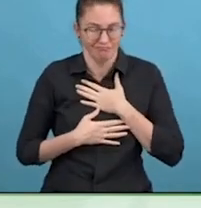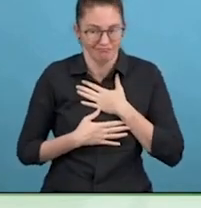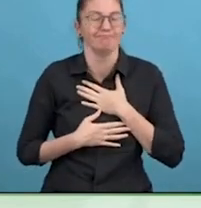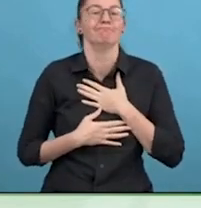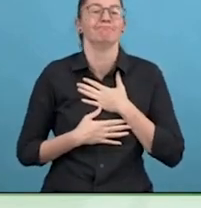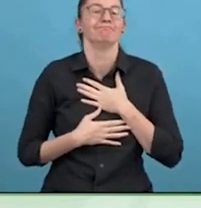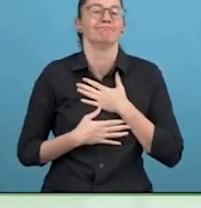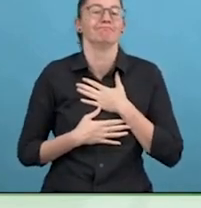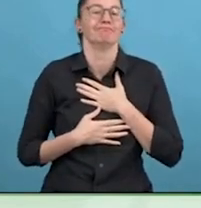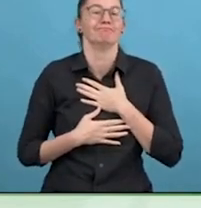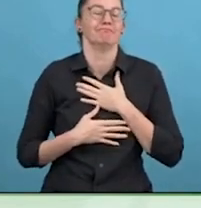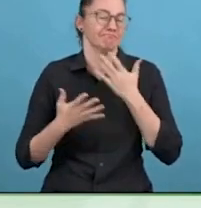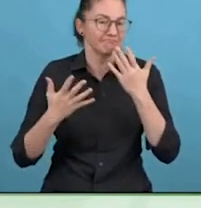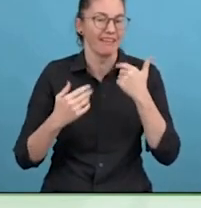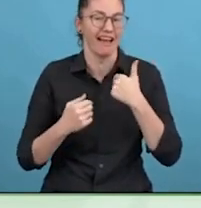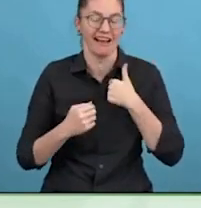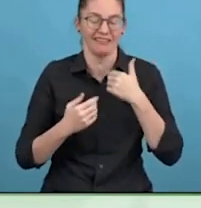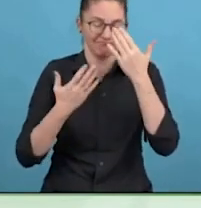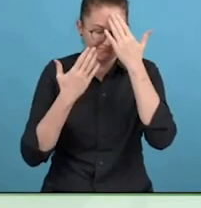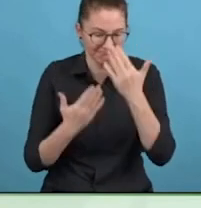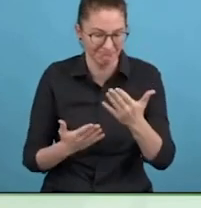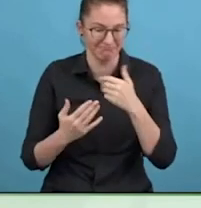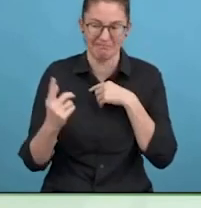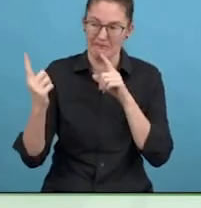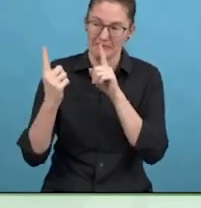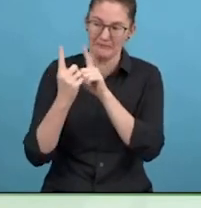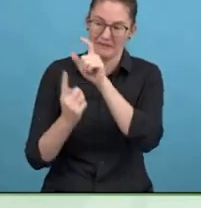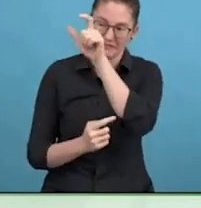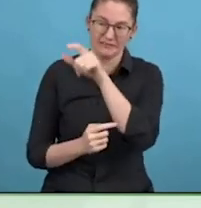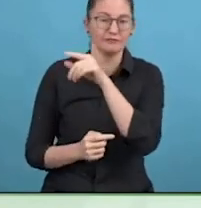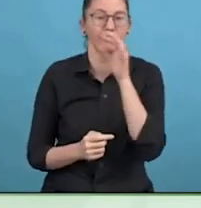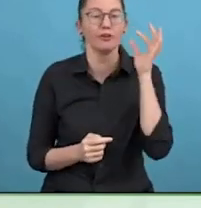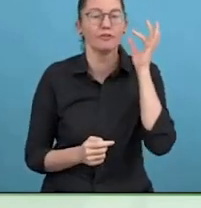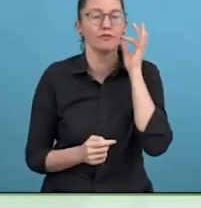Before we address are really quite difficult subject with is is long